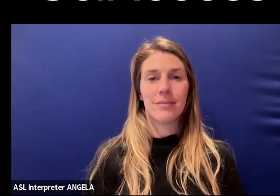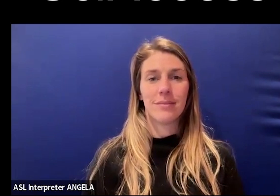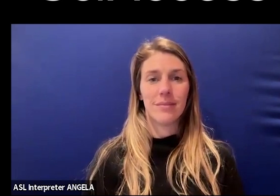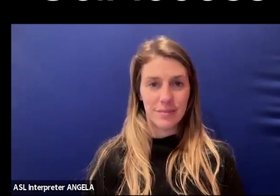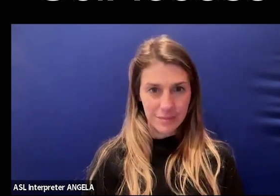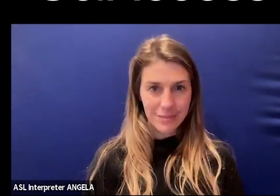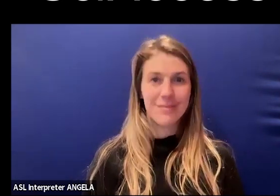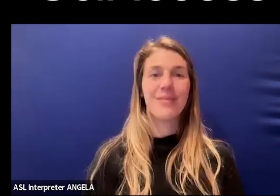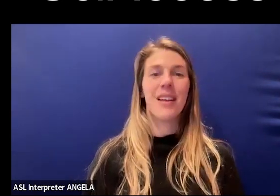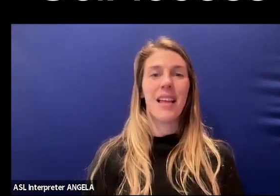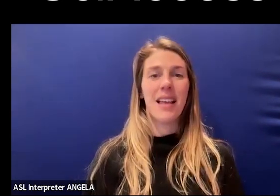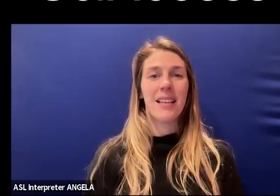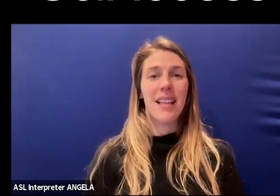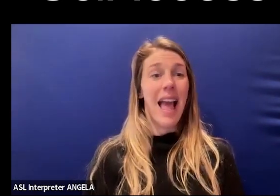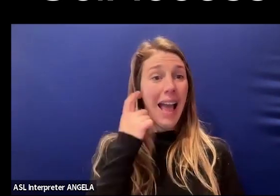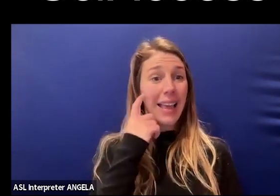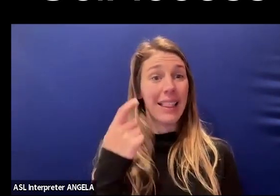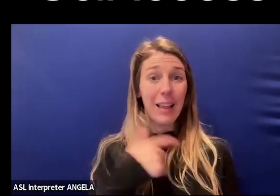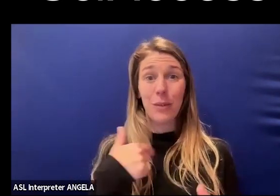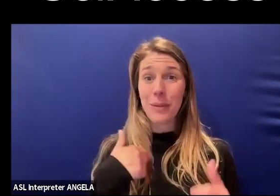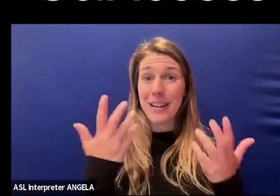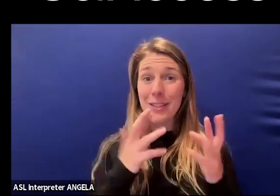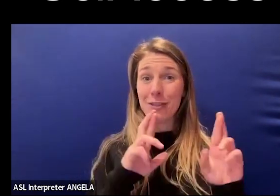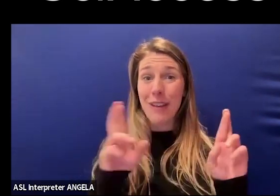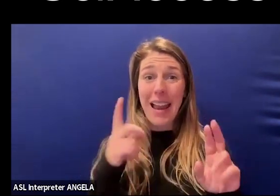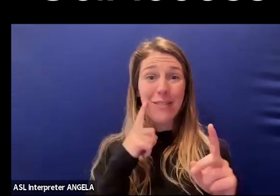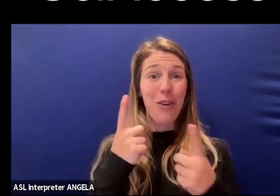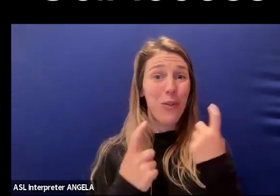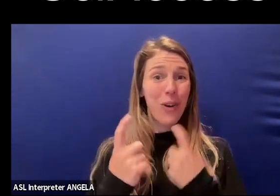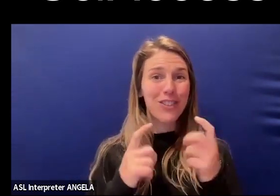With that, I think we are ready for questions.